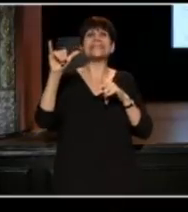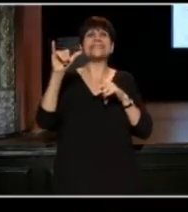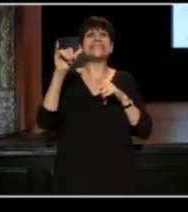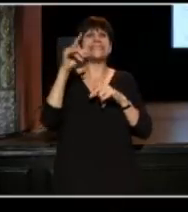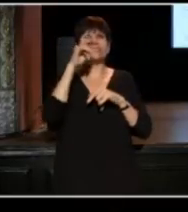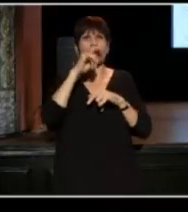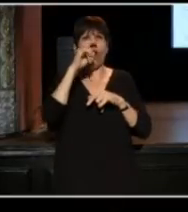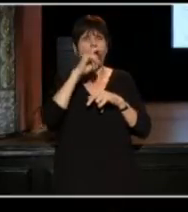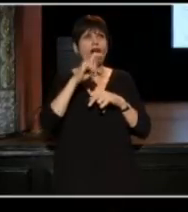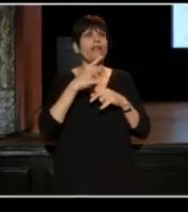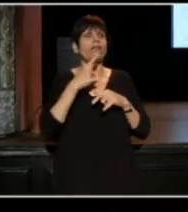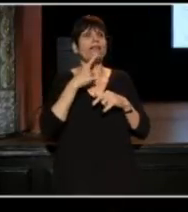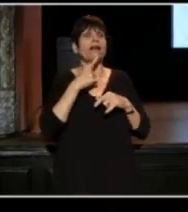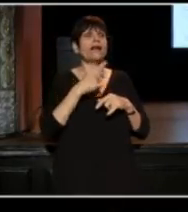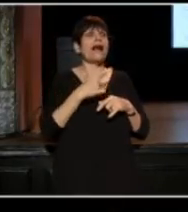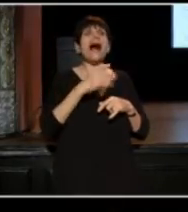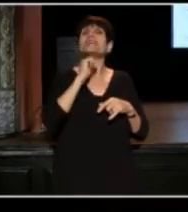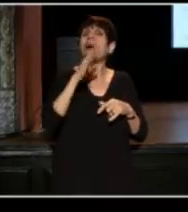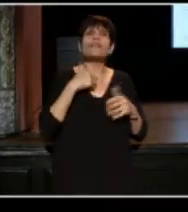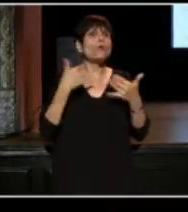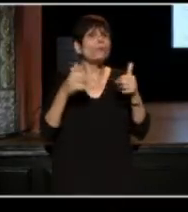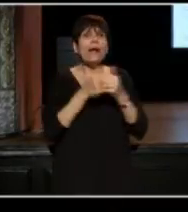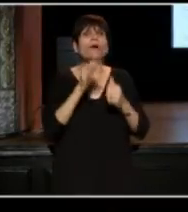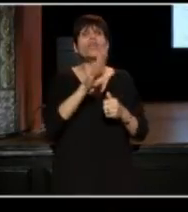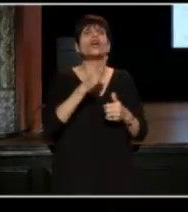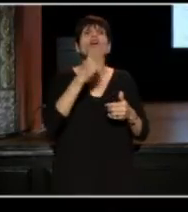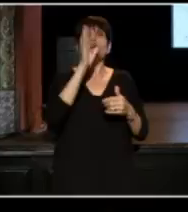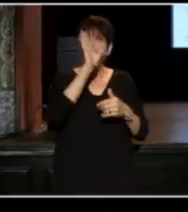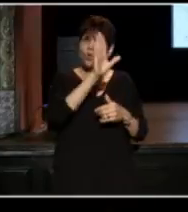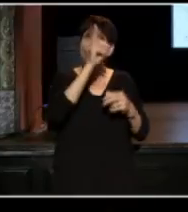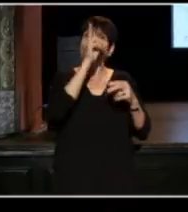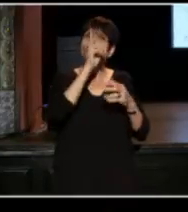please send it because I do not have anything to play with. Yours truly, Arnita."